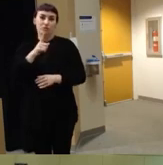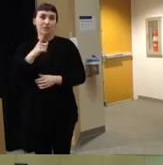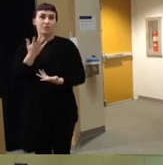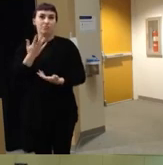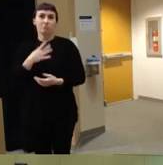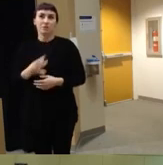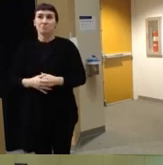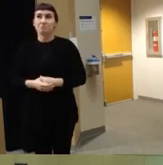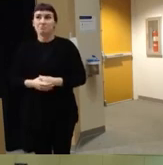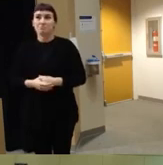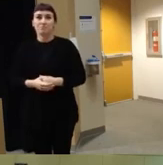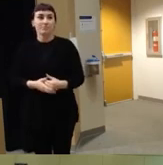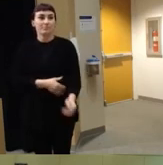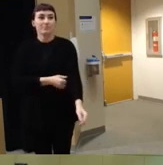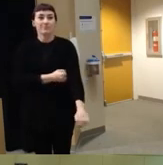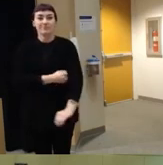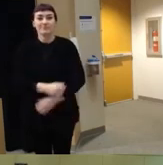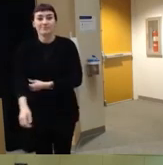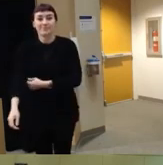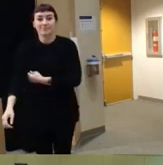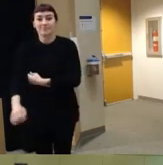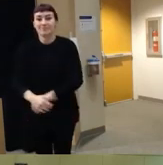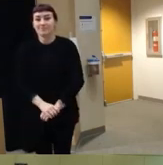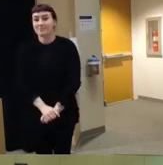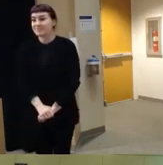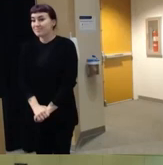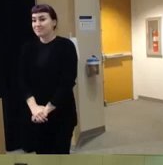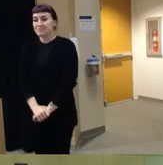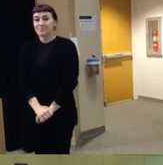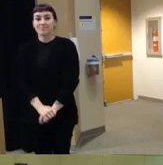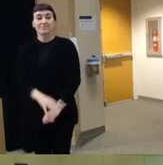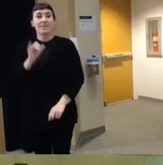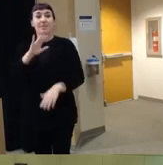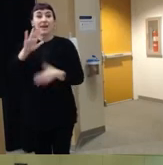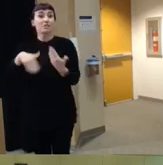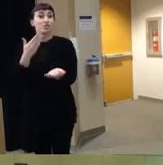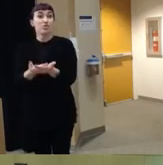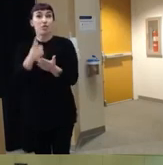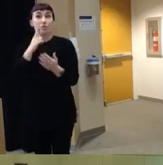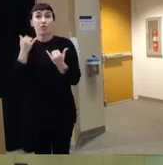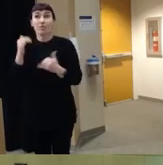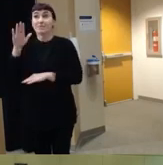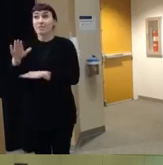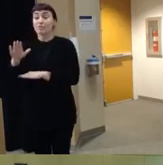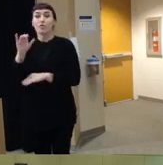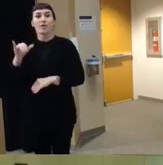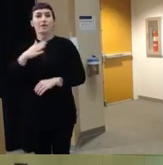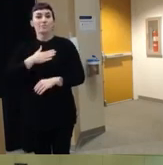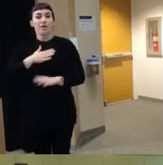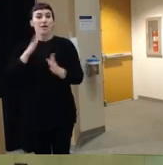folks and that is all I have for you this afternoon um that is my contact information